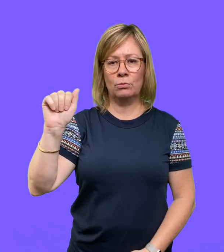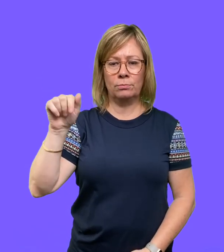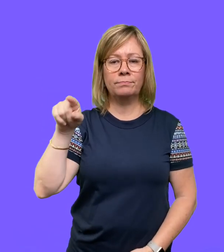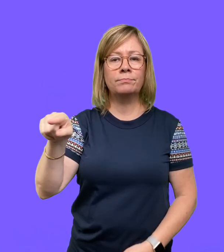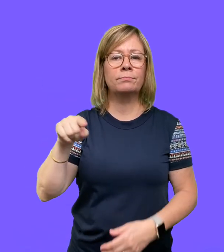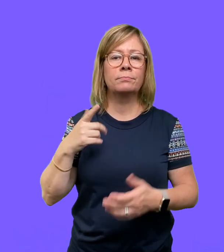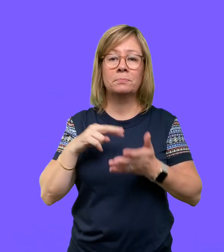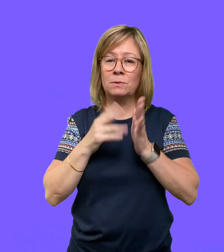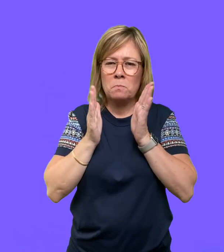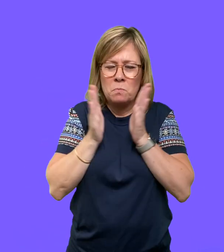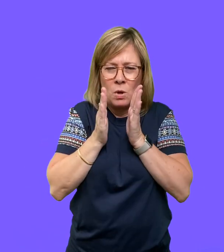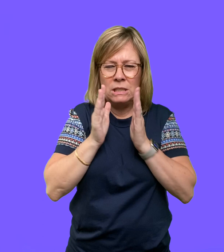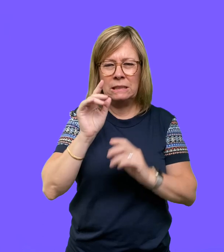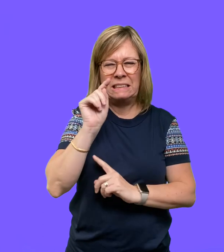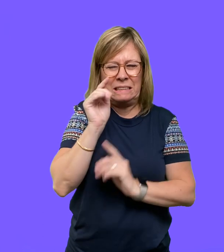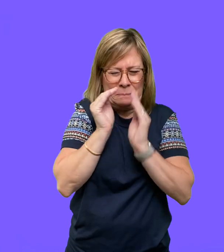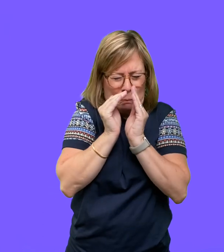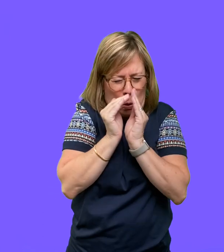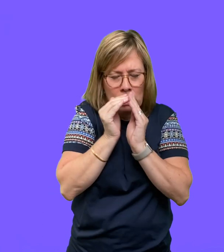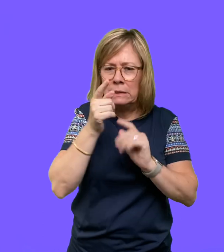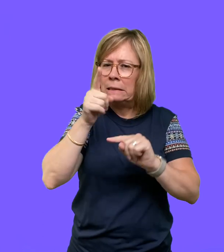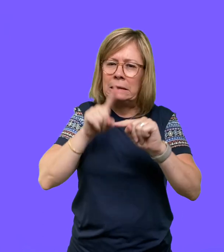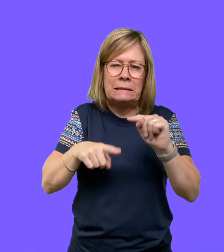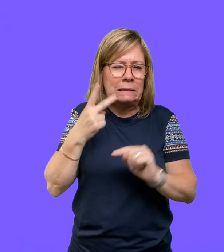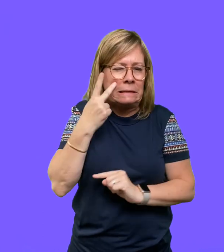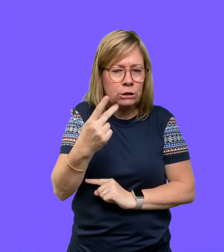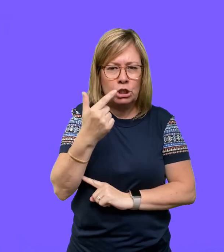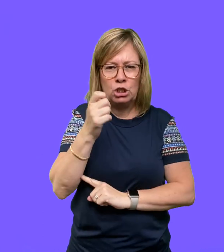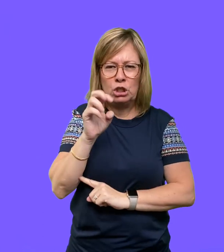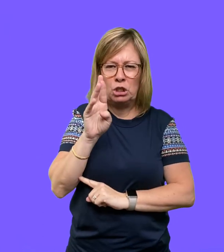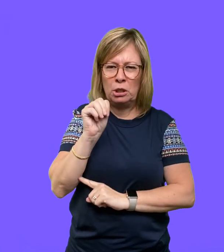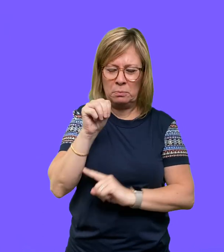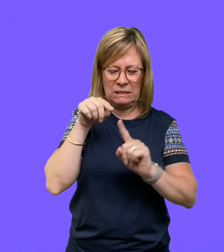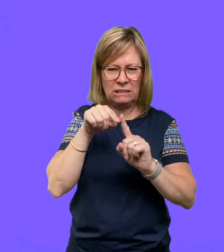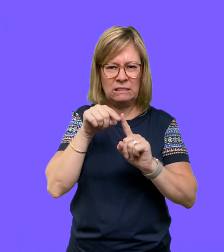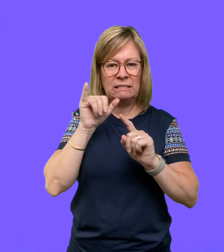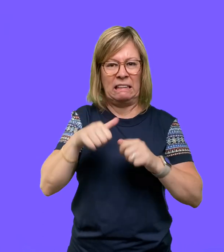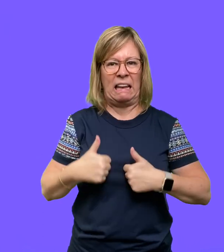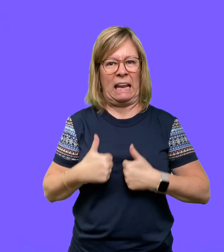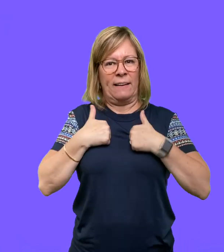That term refers to a very small invisible germ that exists within